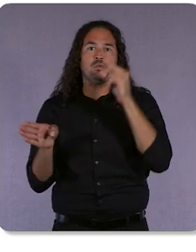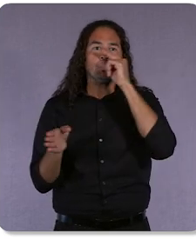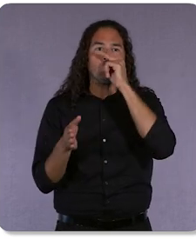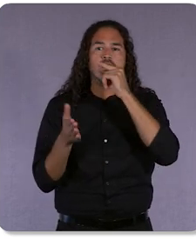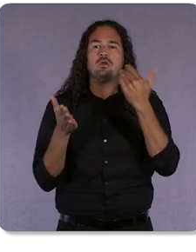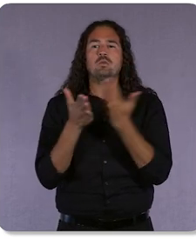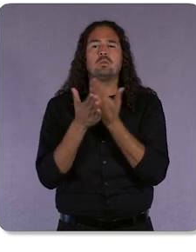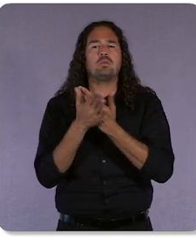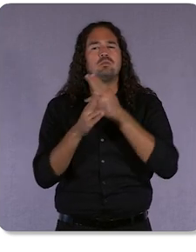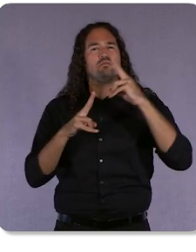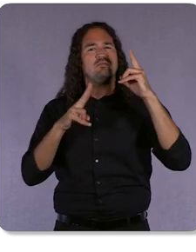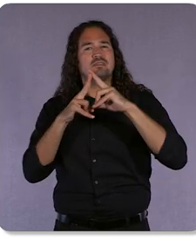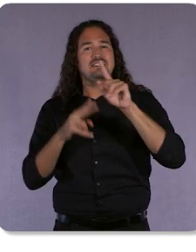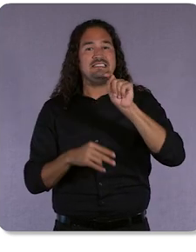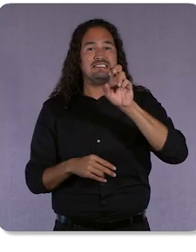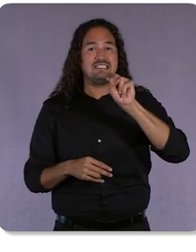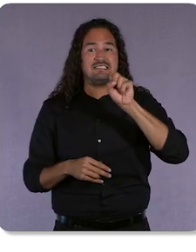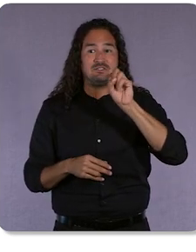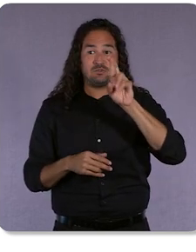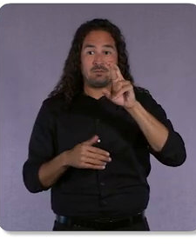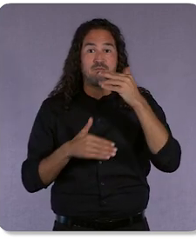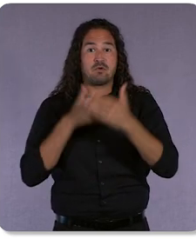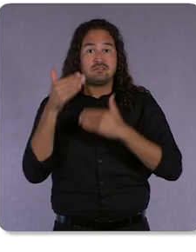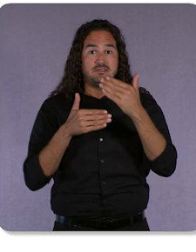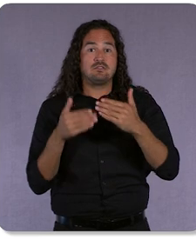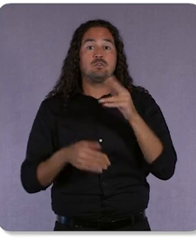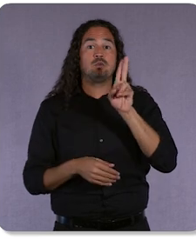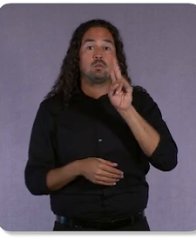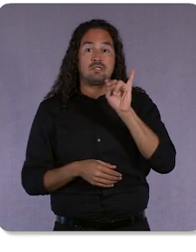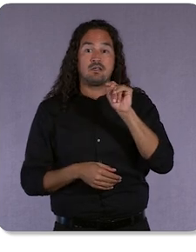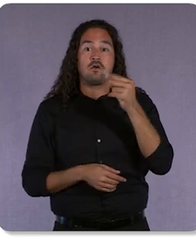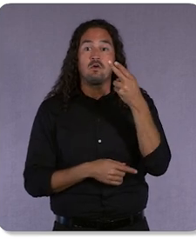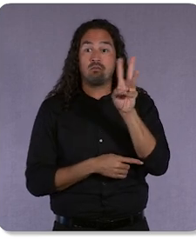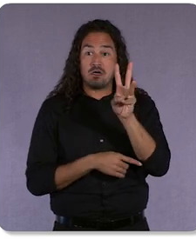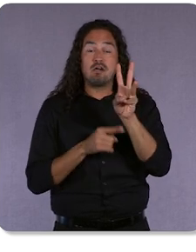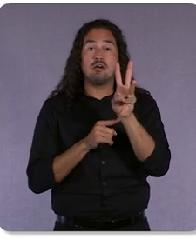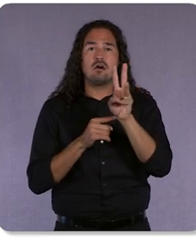hardware and then developing a whole bunch of innovations in machine learning orchestration.